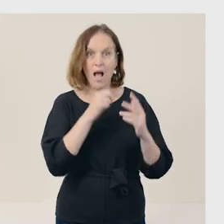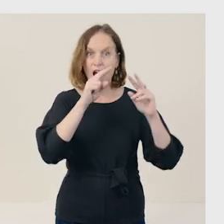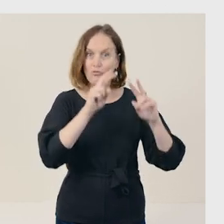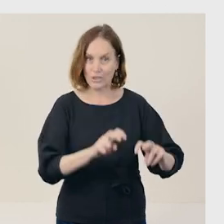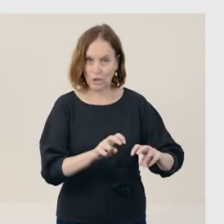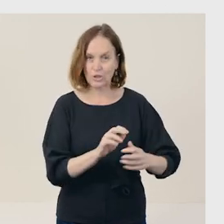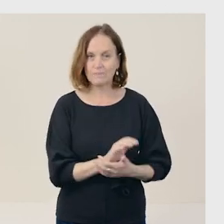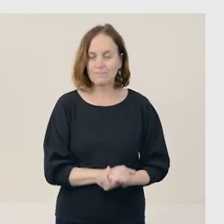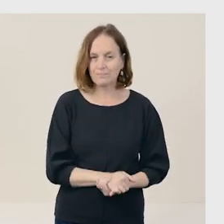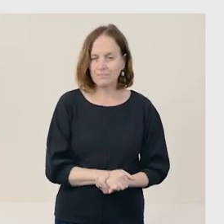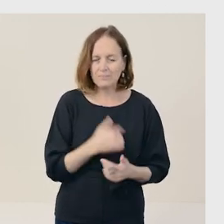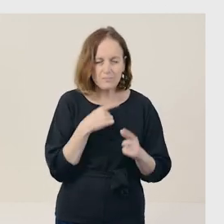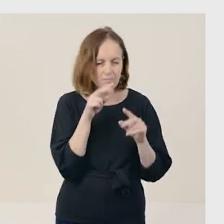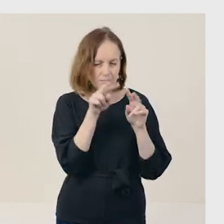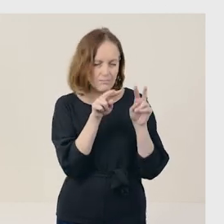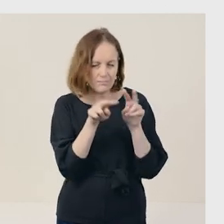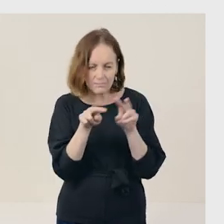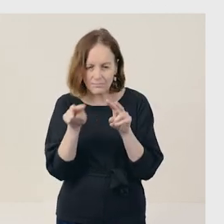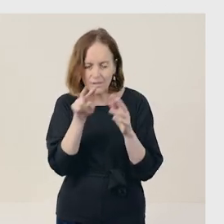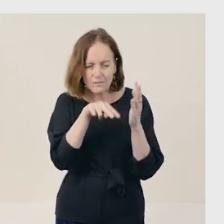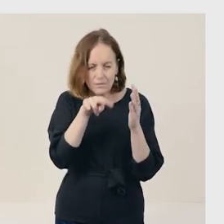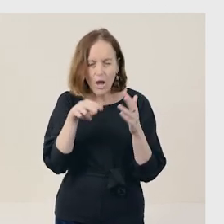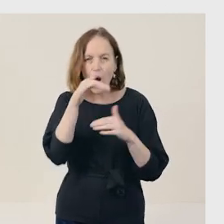What can I find out about foxes being clever?